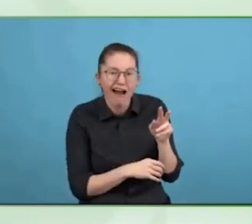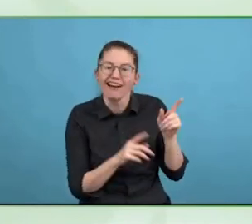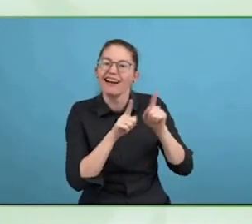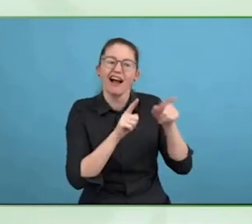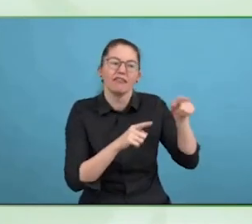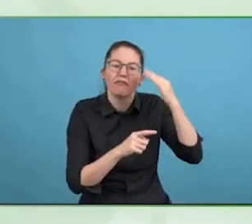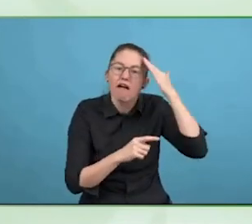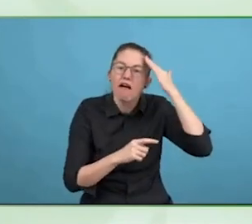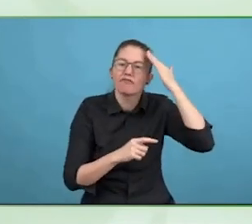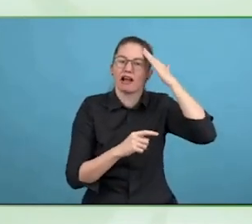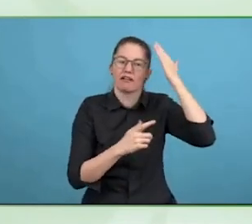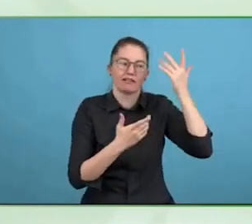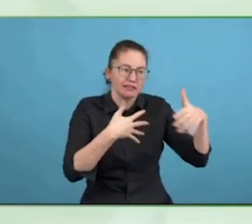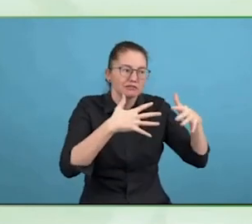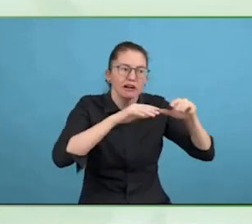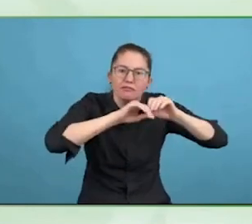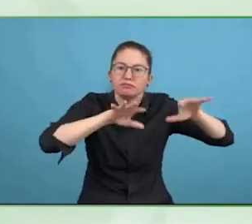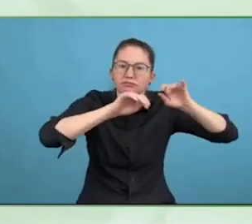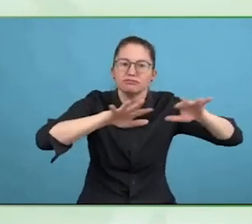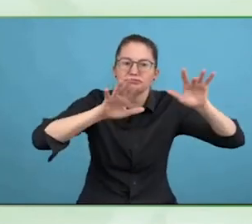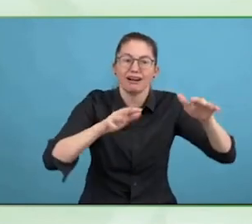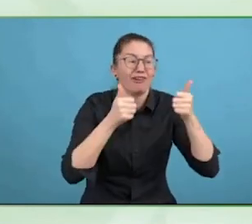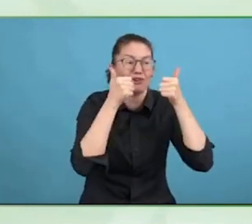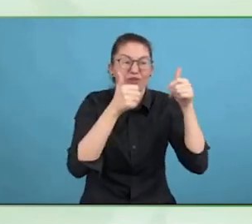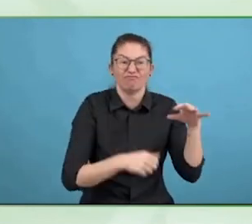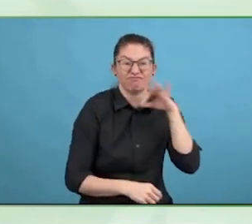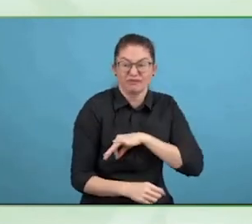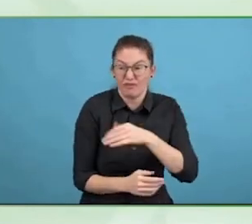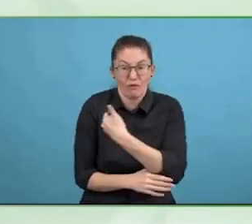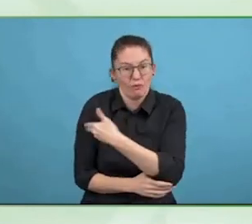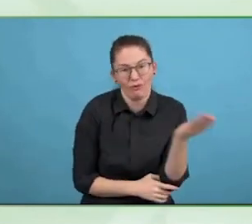constantly and not just meeting the minimum requirement.